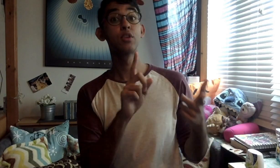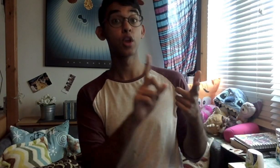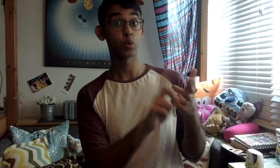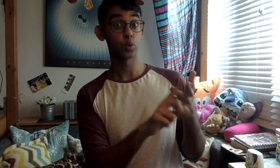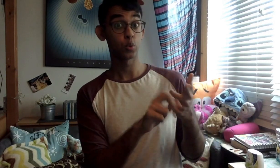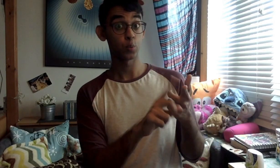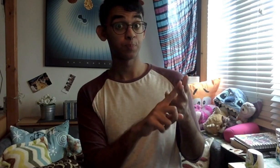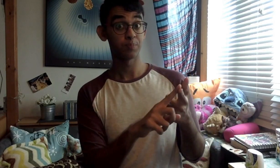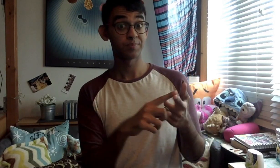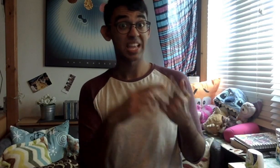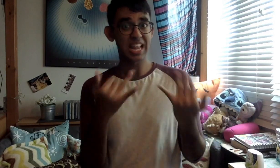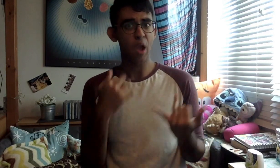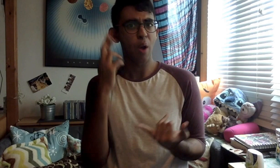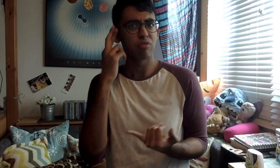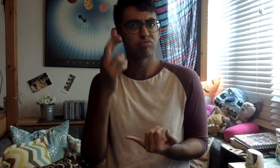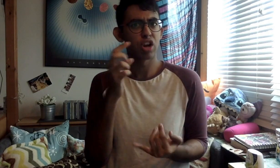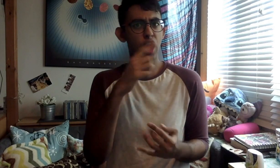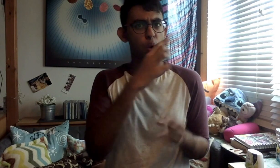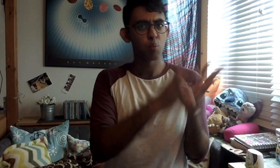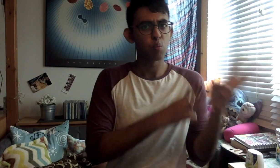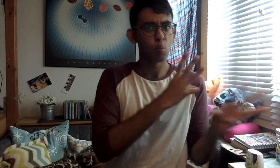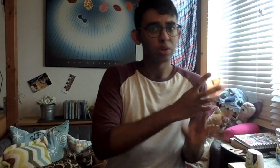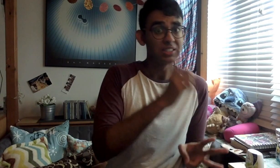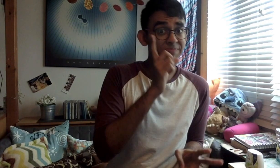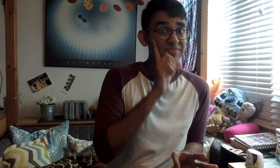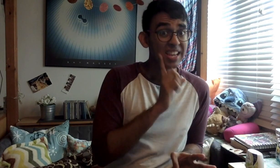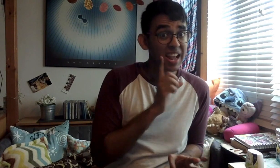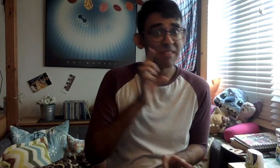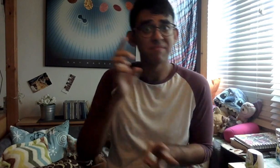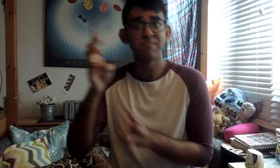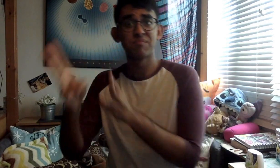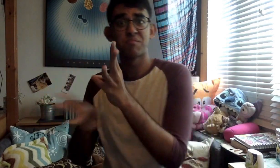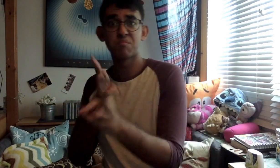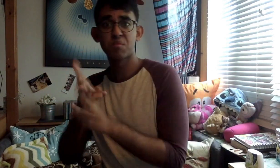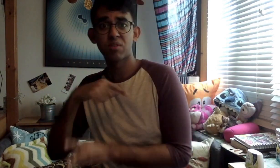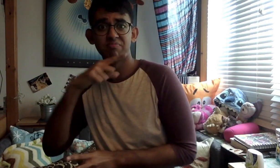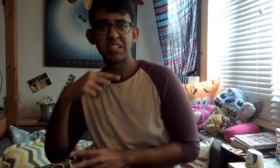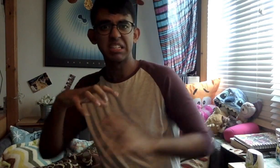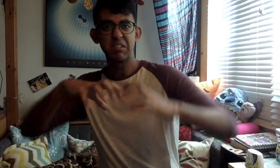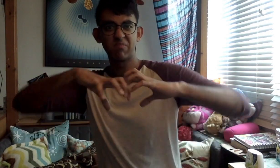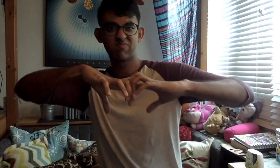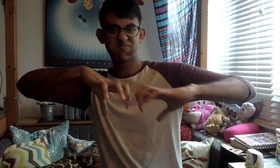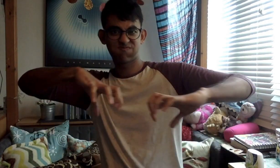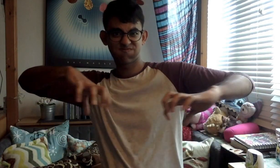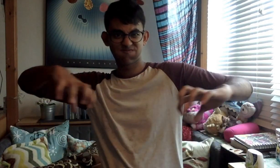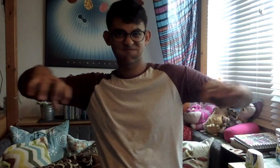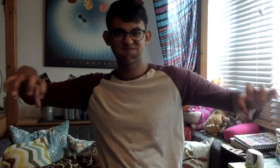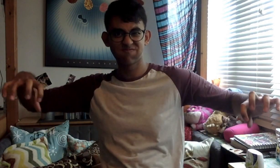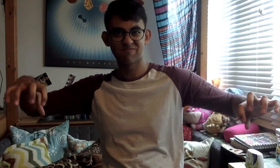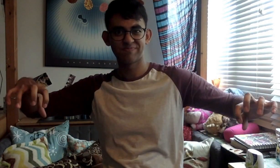Secondly, I've realise the the Deaf and hearing worlds are now quite disparate.